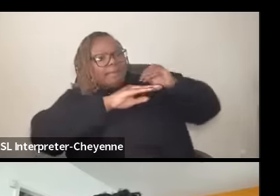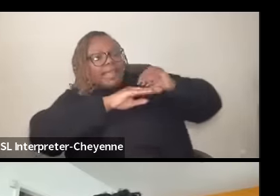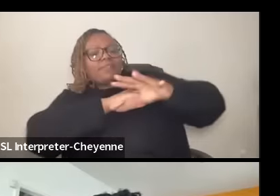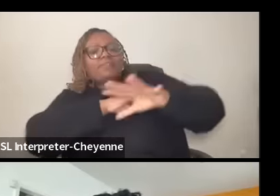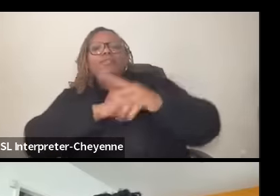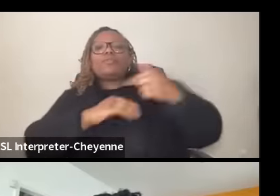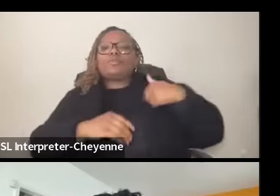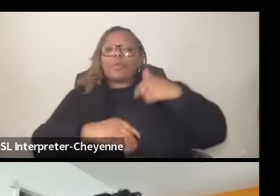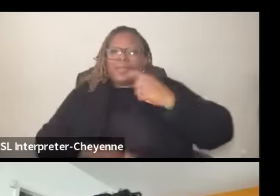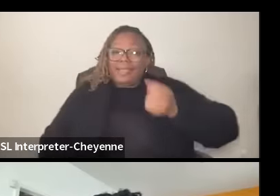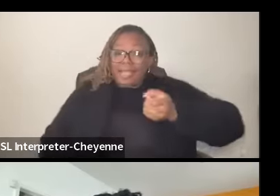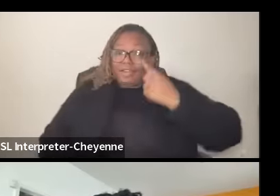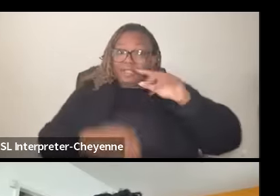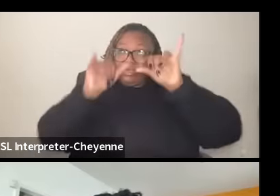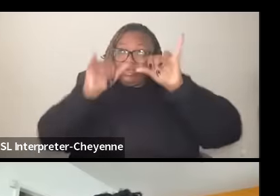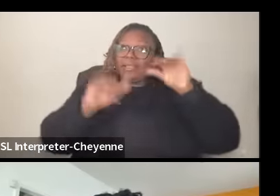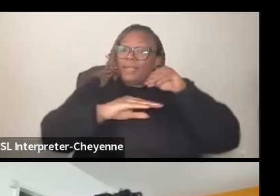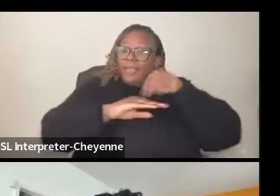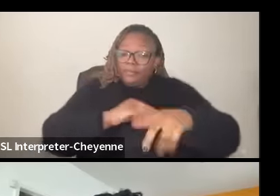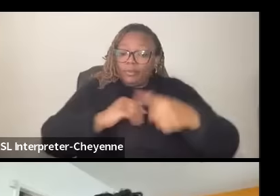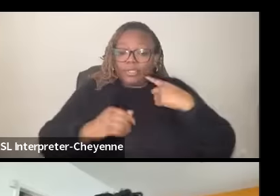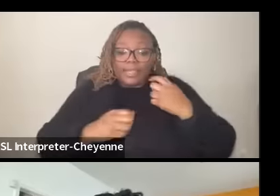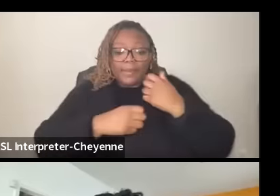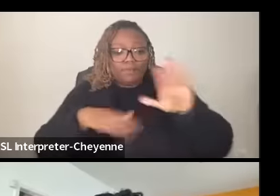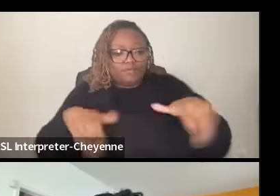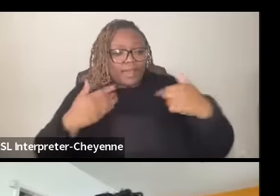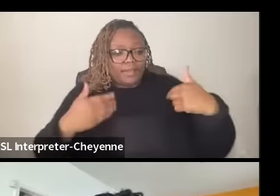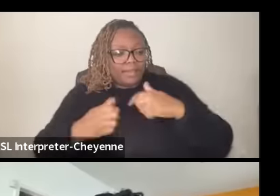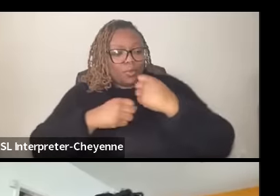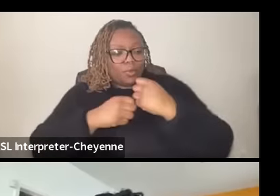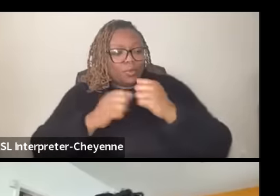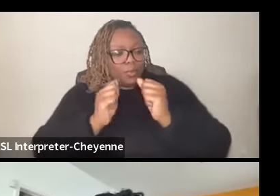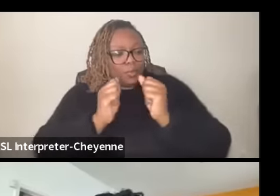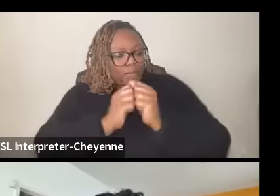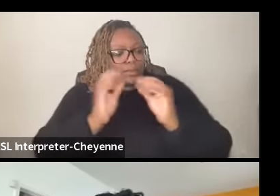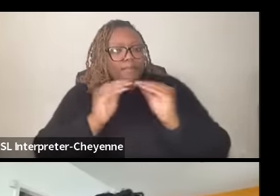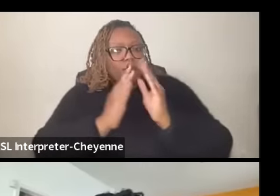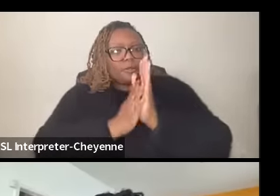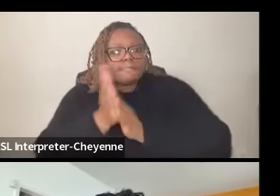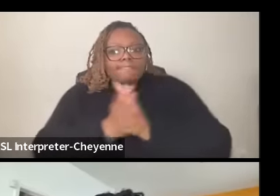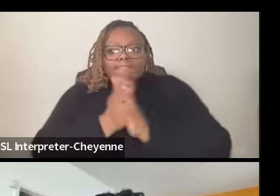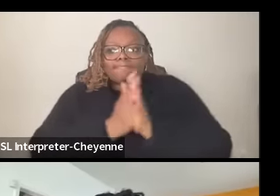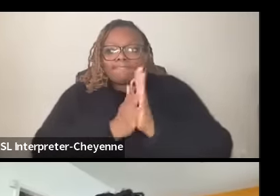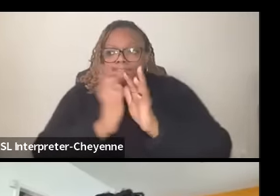understand that it also gives us more fuel uh to fight for the Long Haul because we're up against